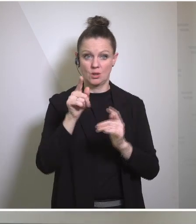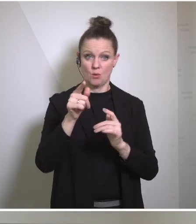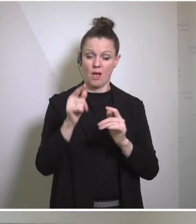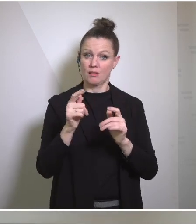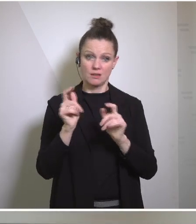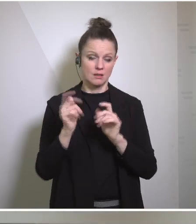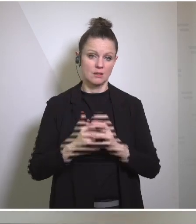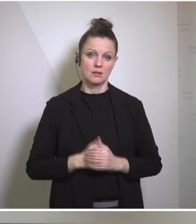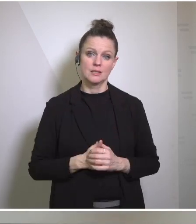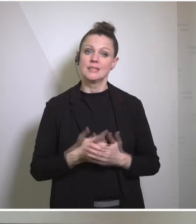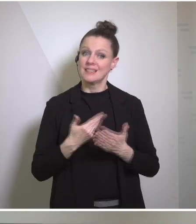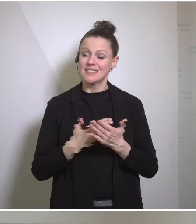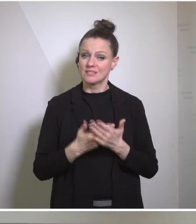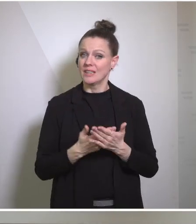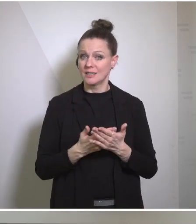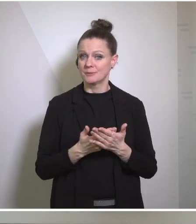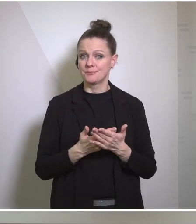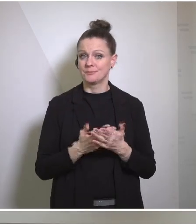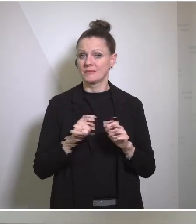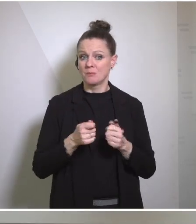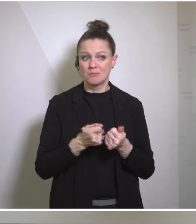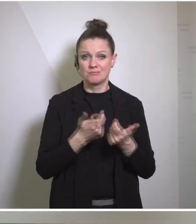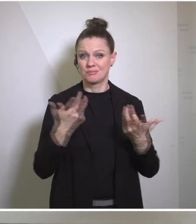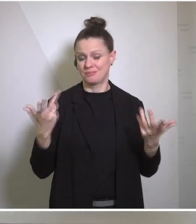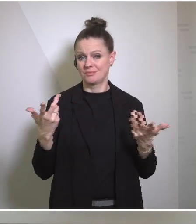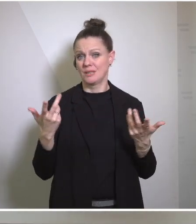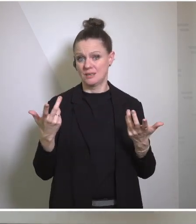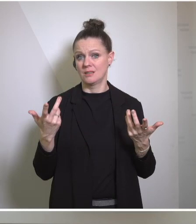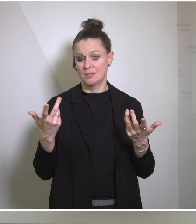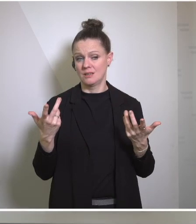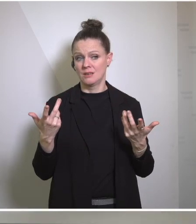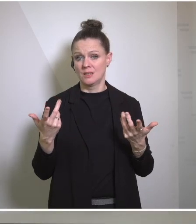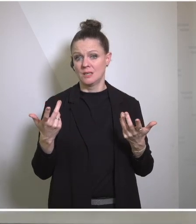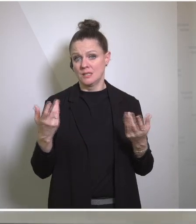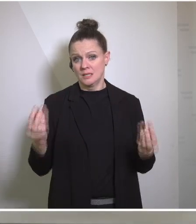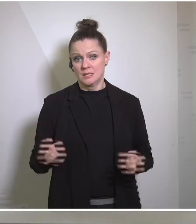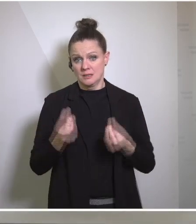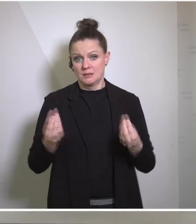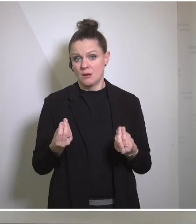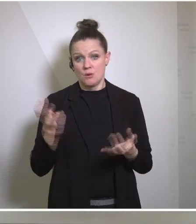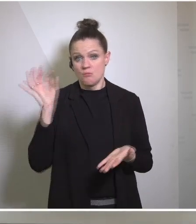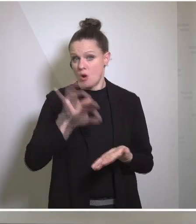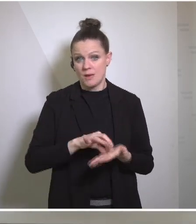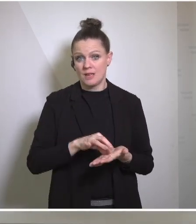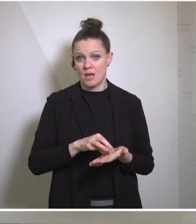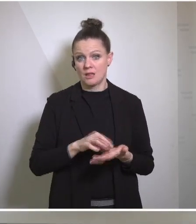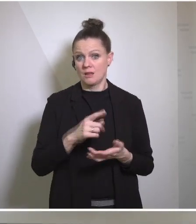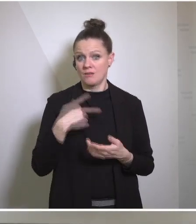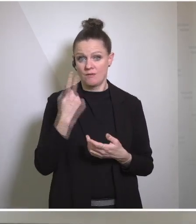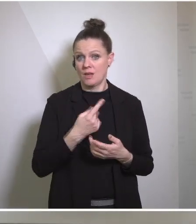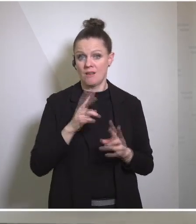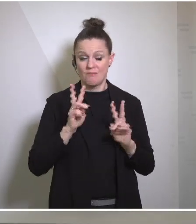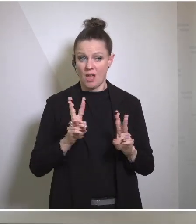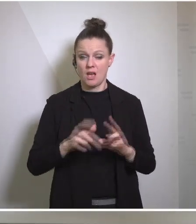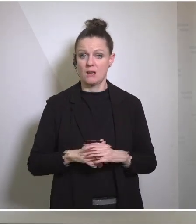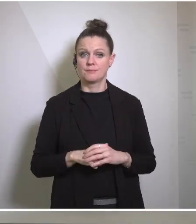instances and so many more - and I'll come to the hostage question in a moment - we're working on an